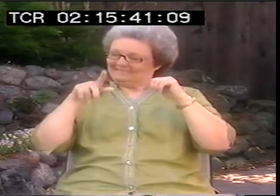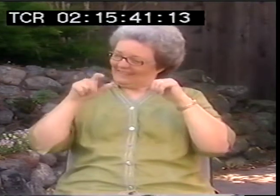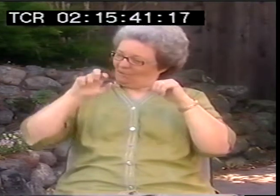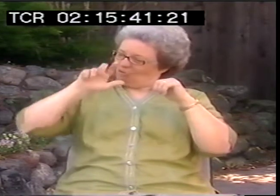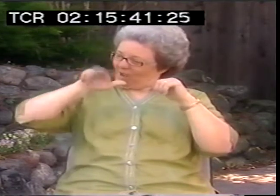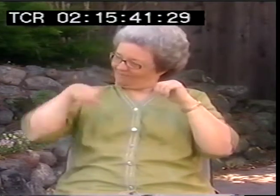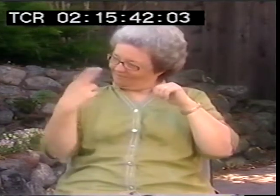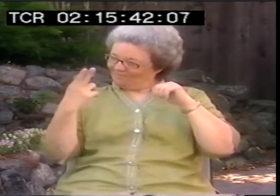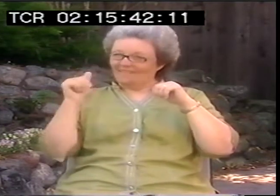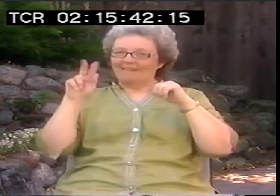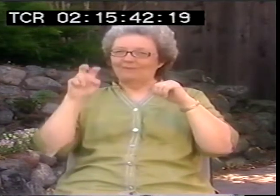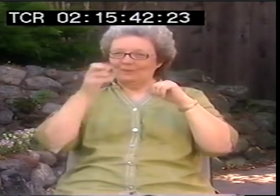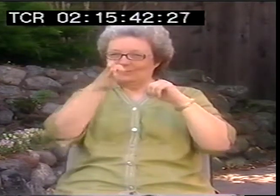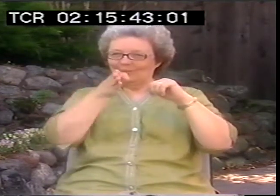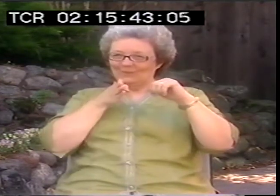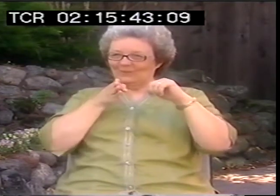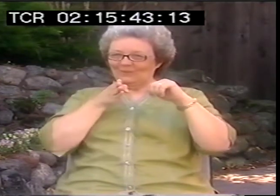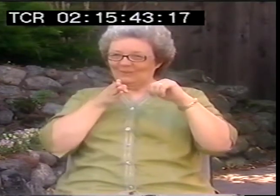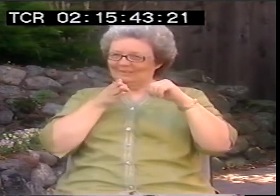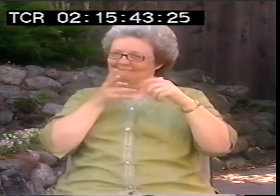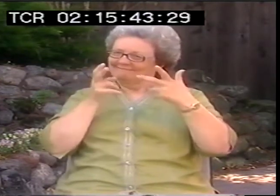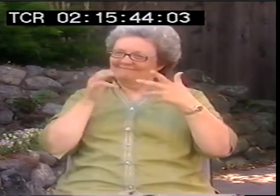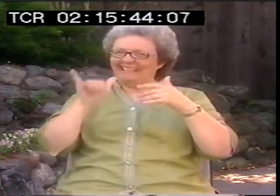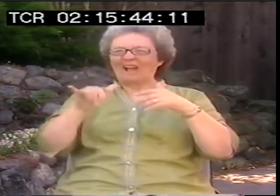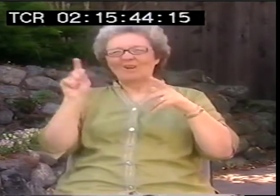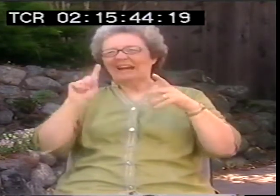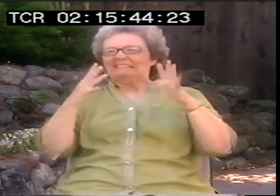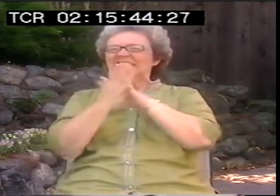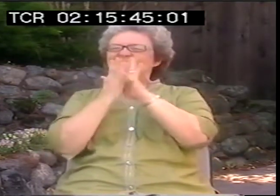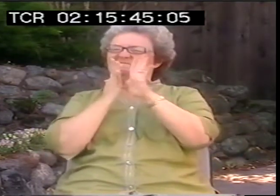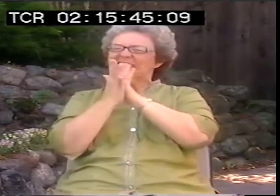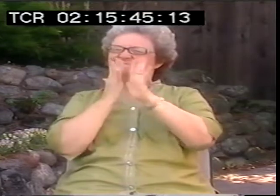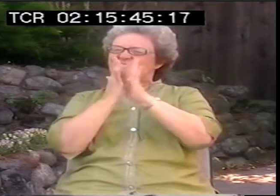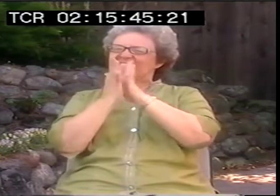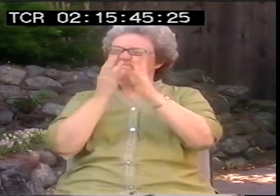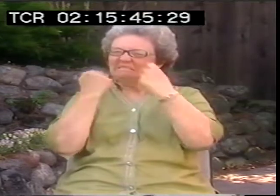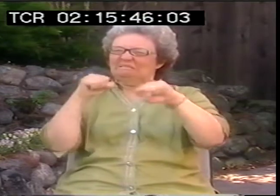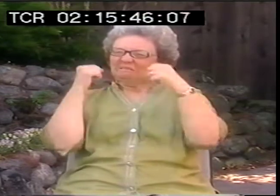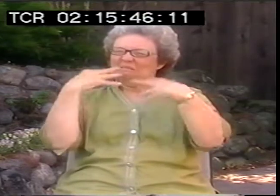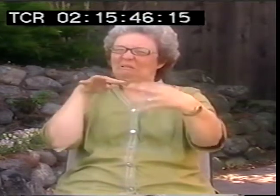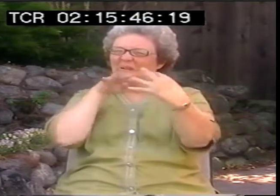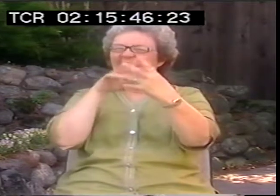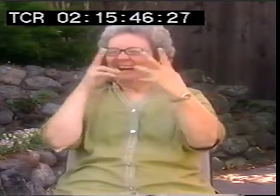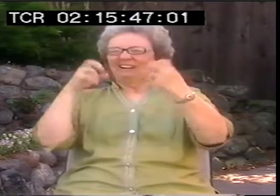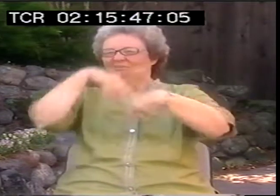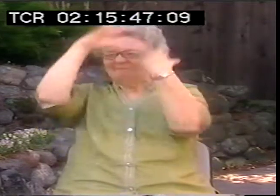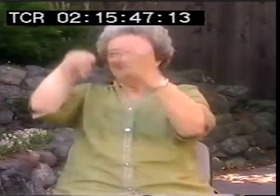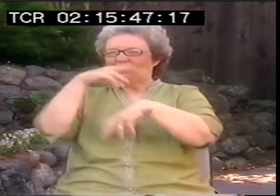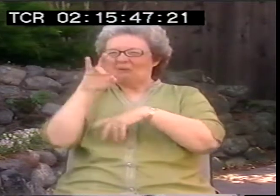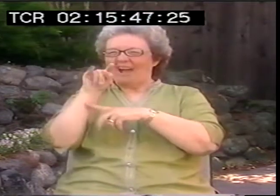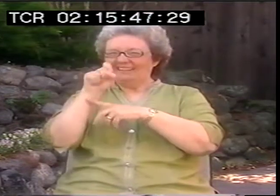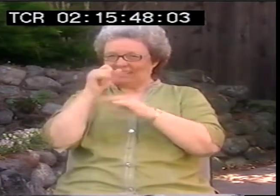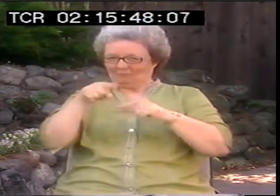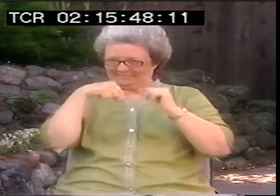And separating them was Telegraph Avenue right down the center. And that was kind of ground central for all of this,